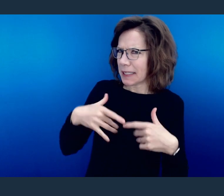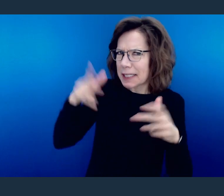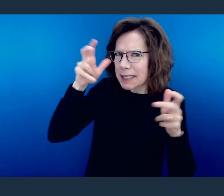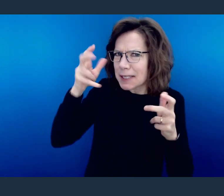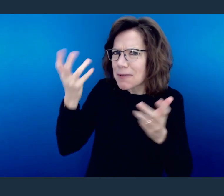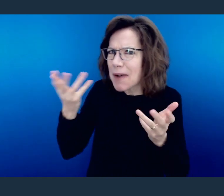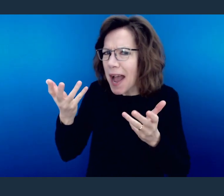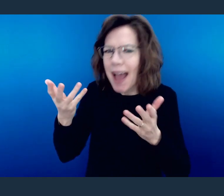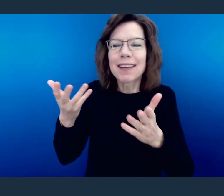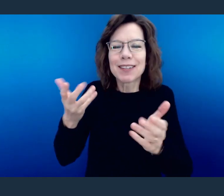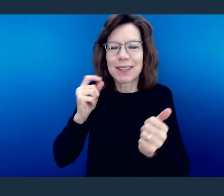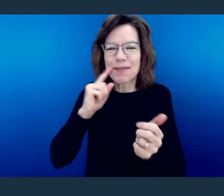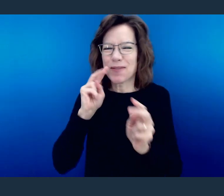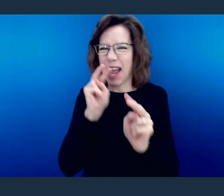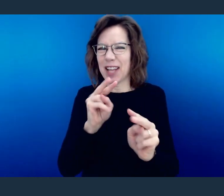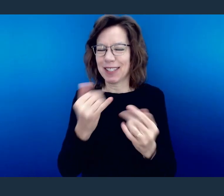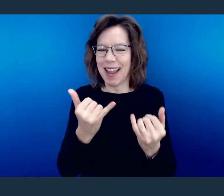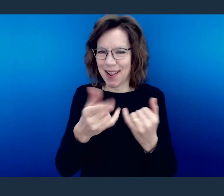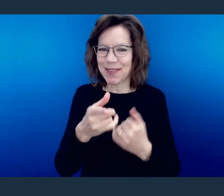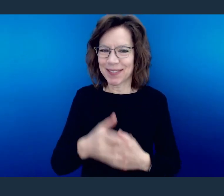youth ministry, check this out.